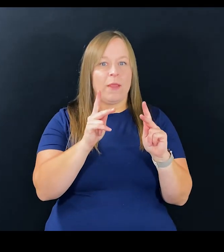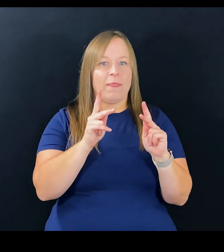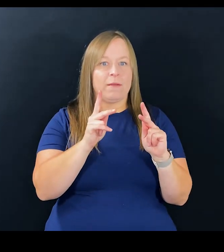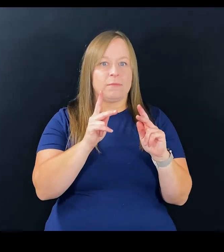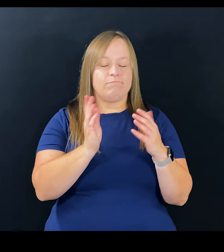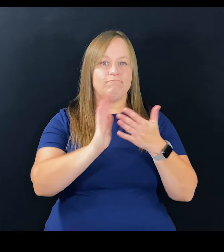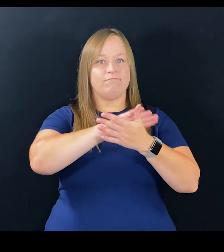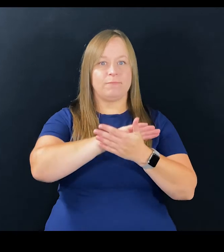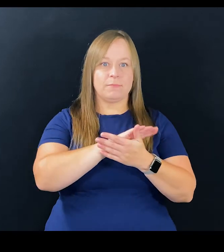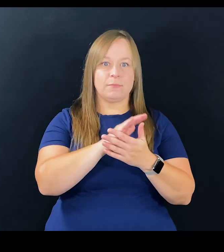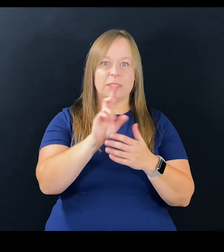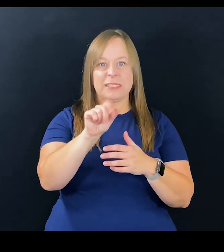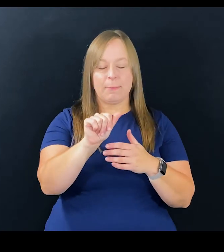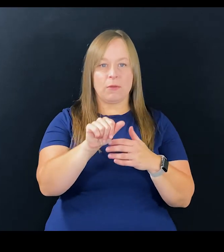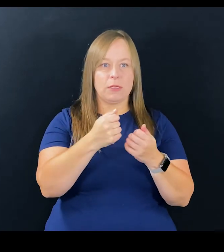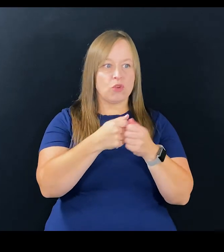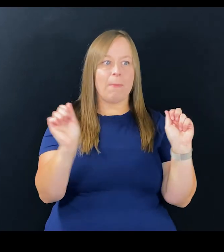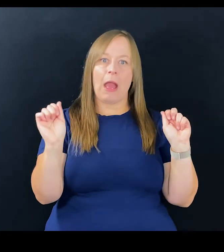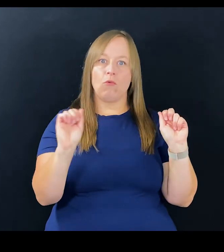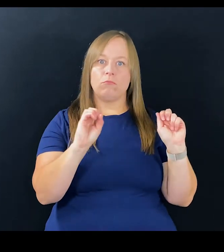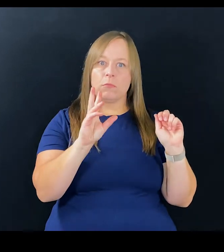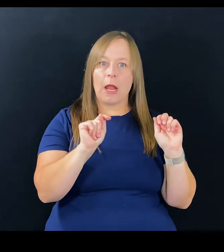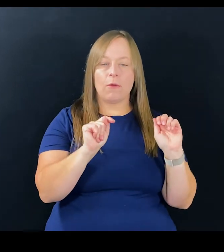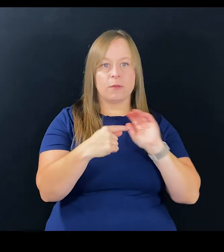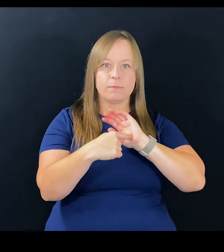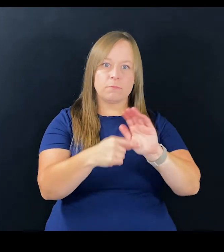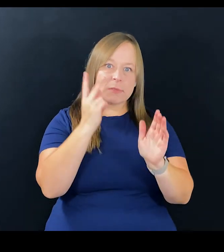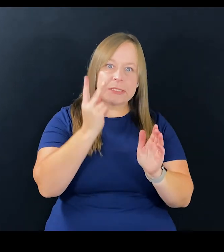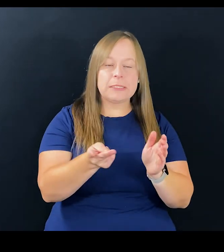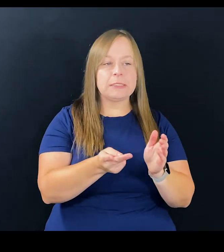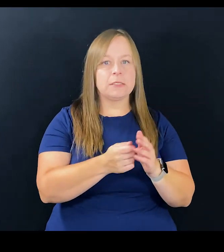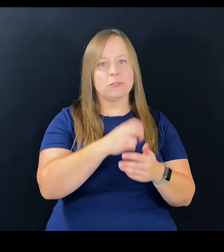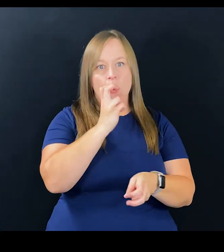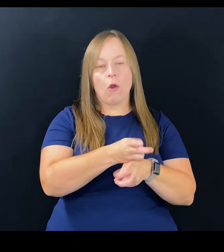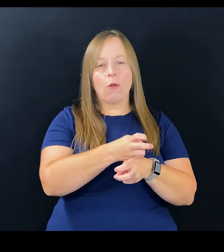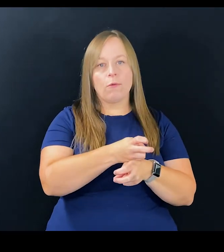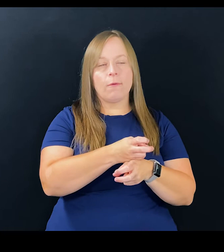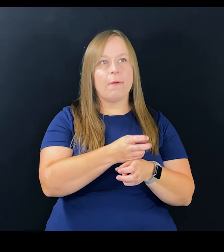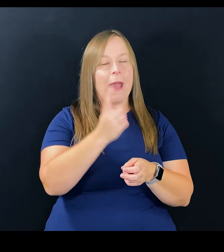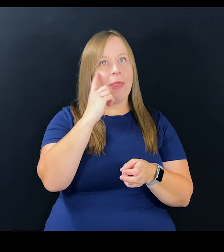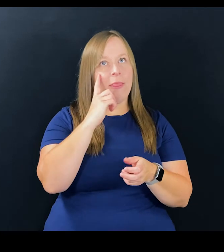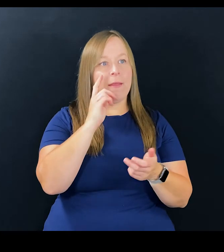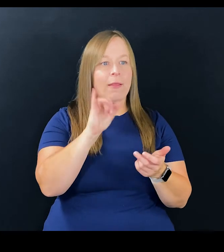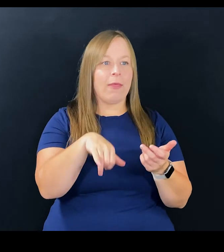for people with invisible disabilities to come out and to be seen is very difficult.